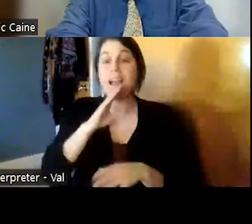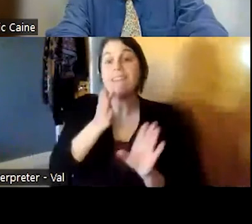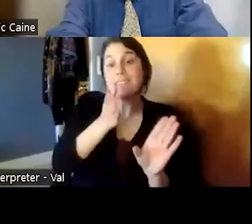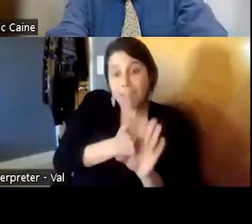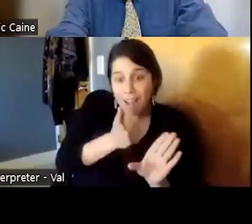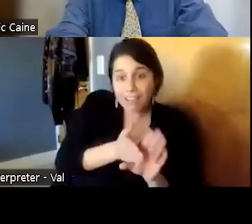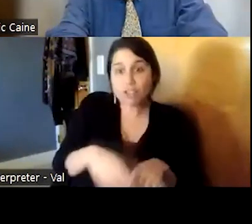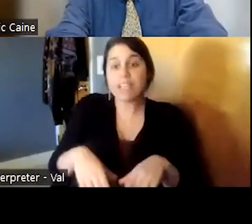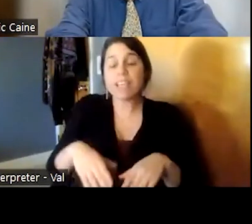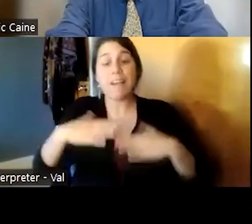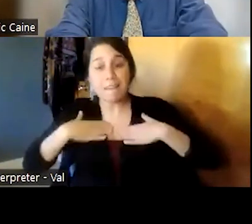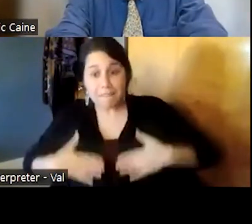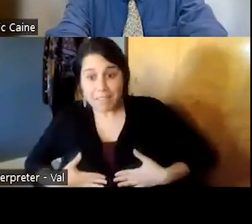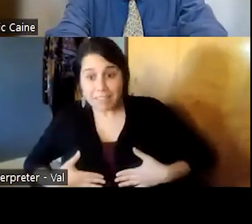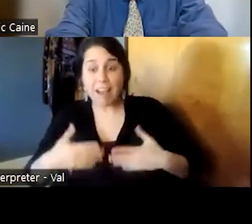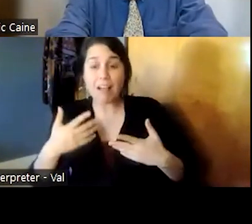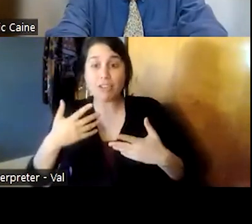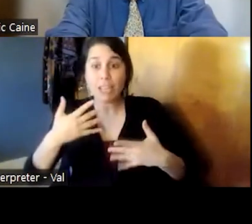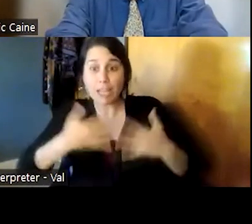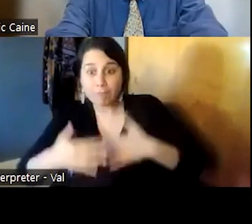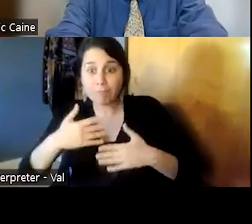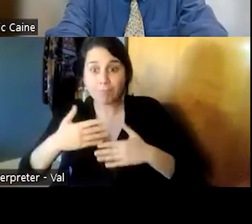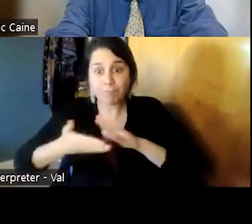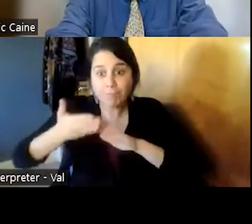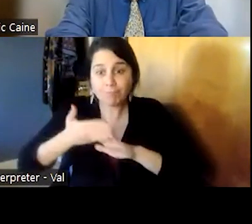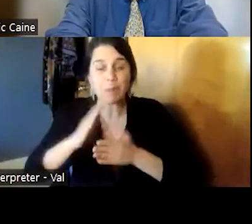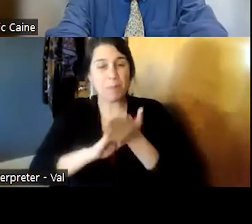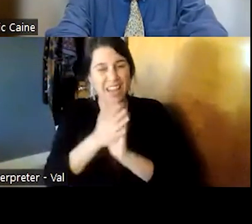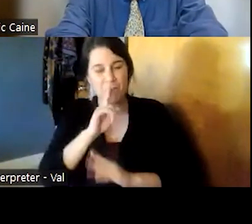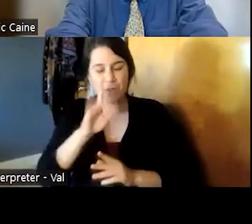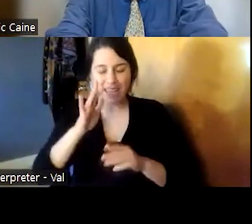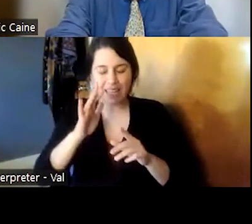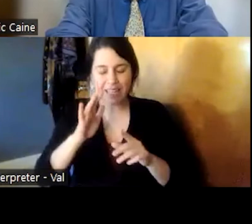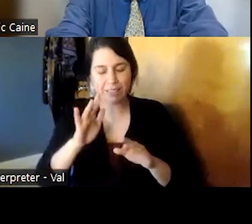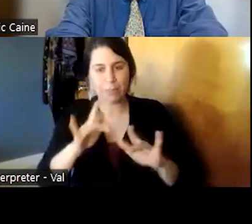physiology that began to be the hallmark of his work and certainly his writings during the 1950s